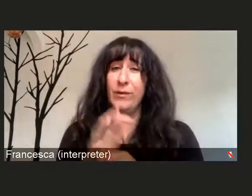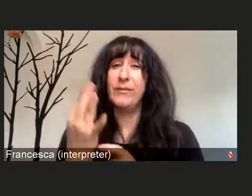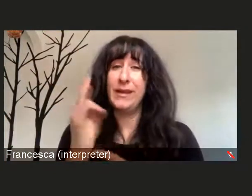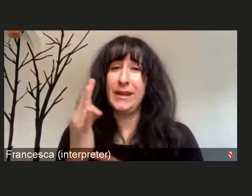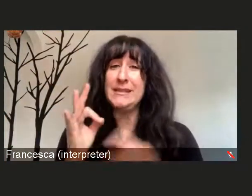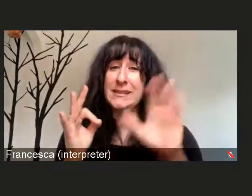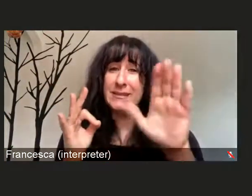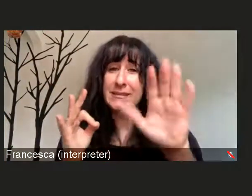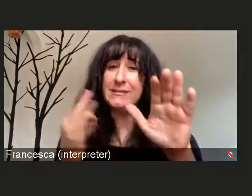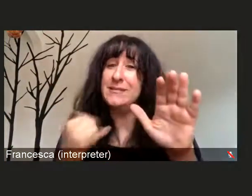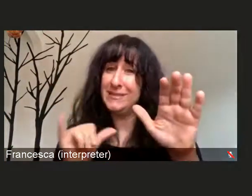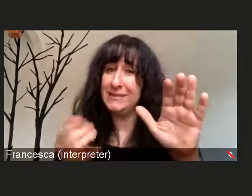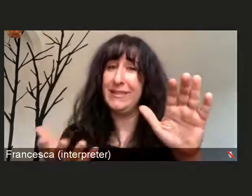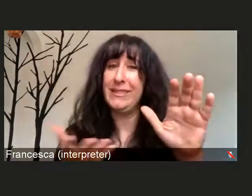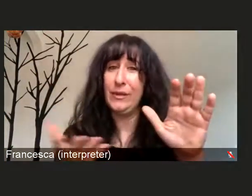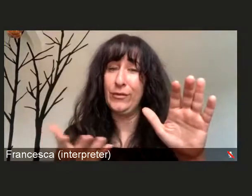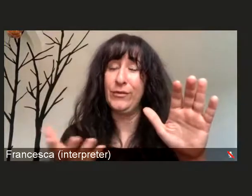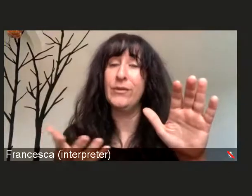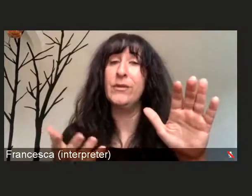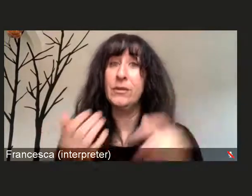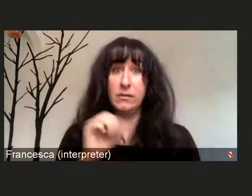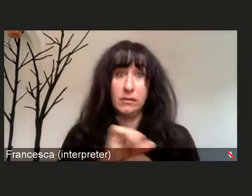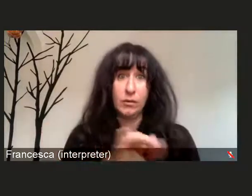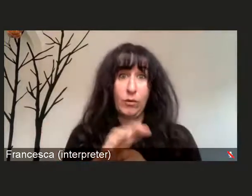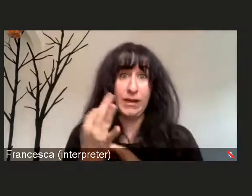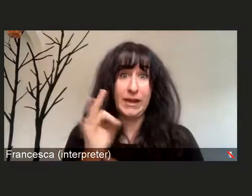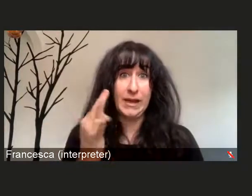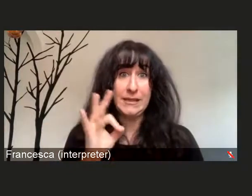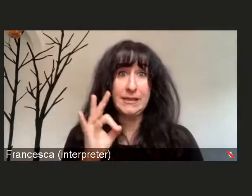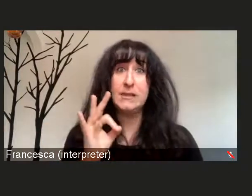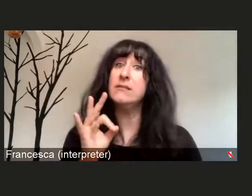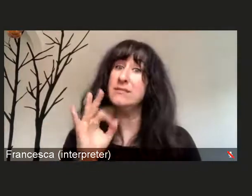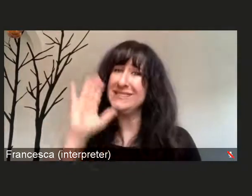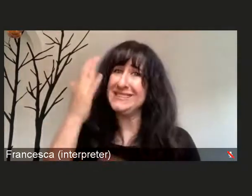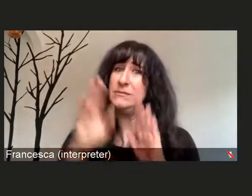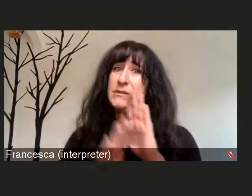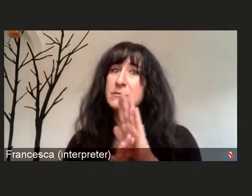And COVID-19 is once again rearing its head, as the Delta variant is now coming online